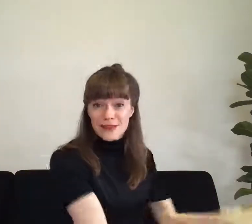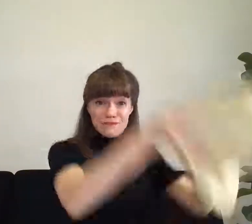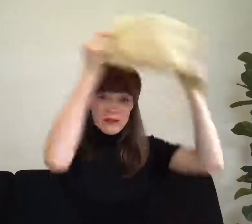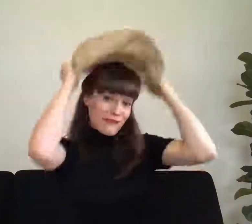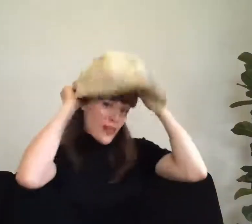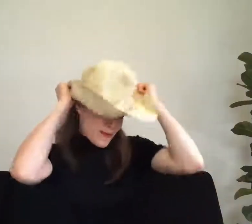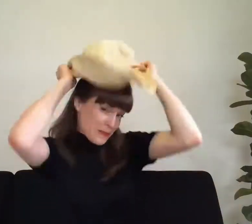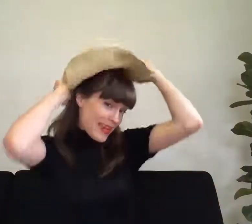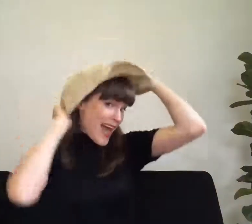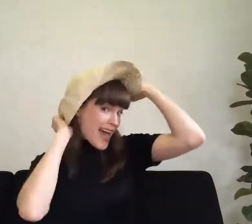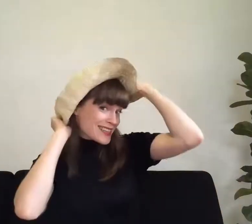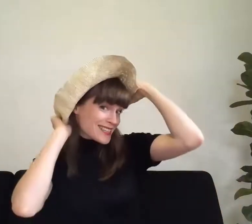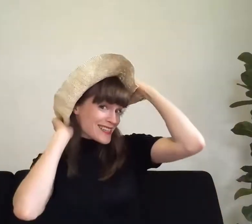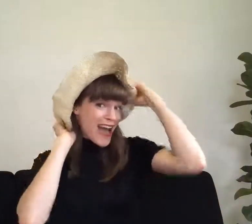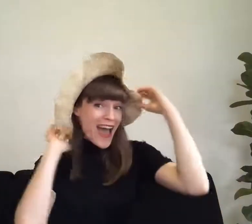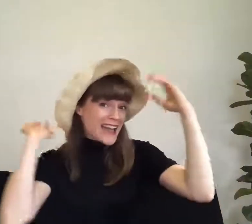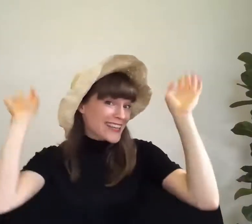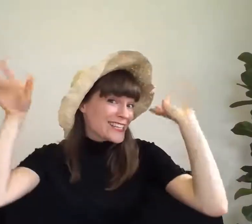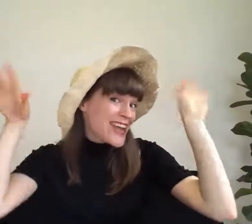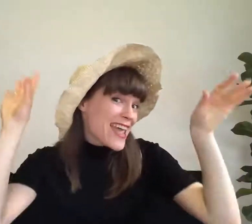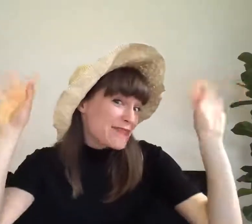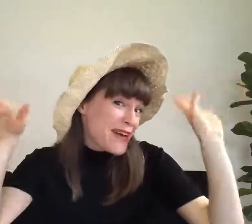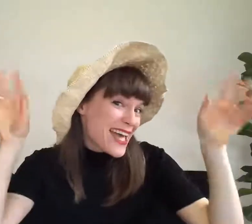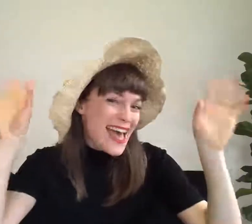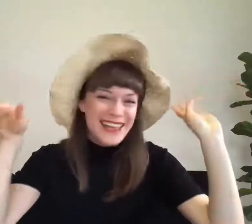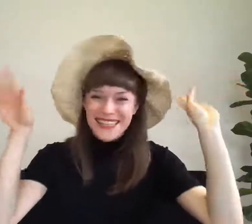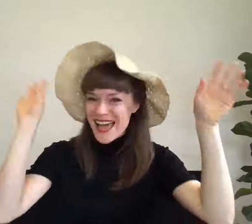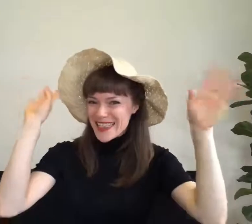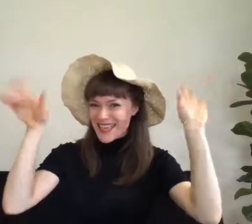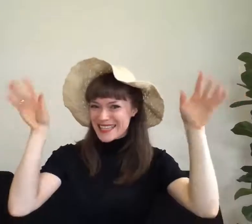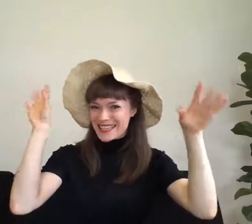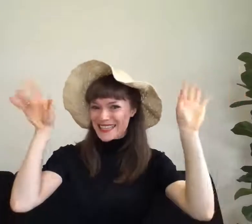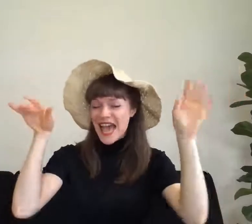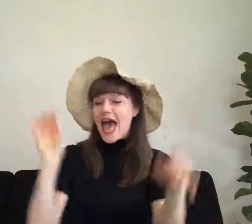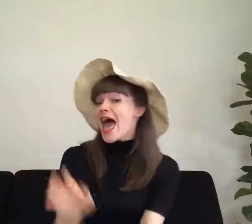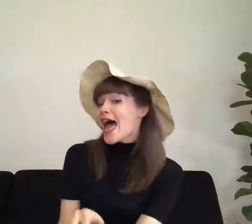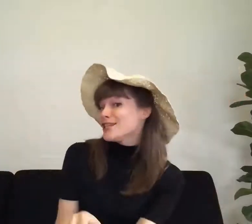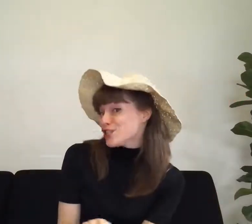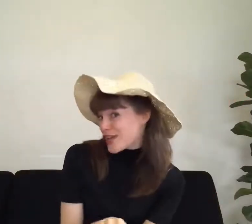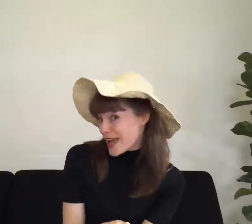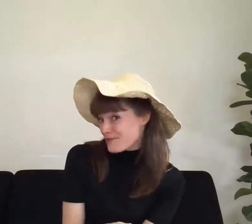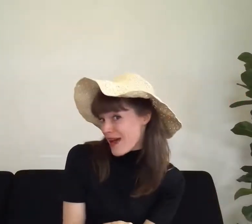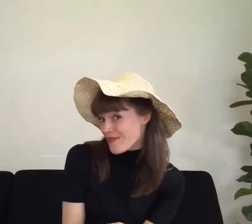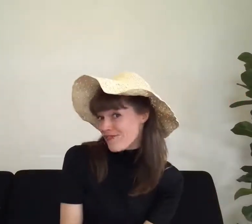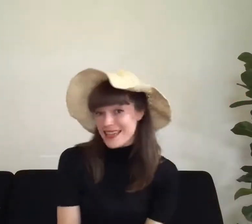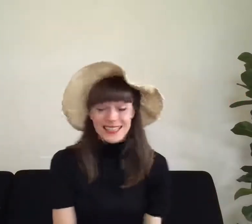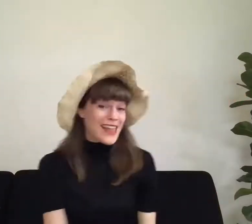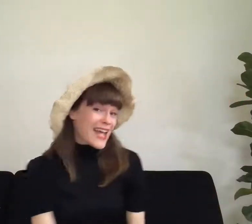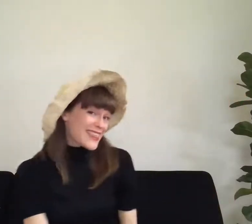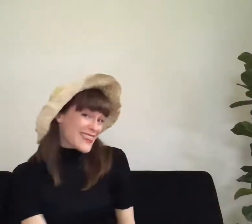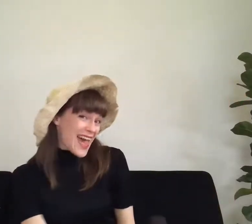Flippy floppy hat I can shake my hands like this and shake my feet like that